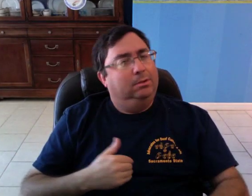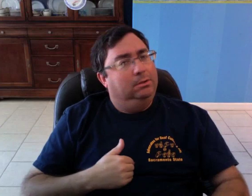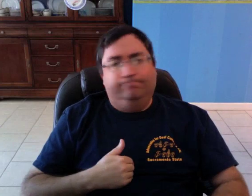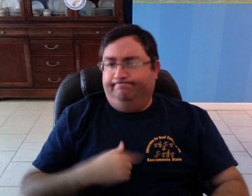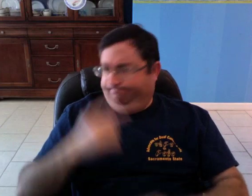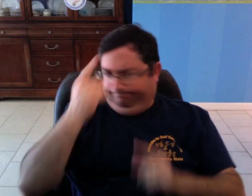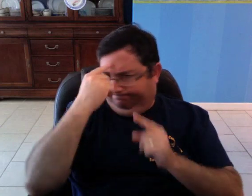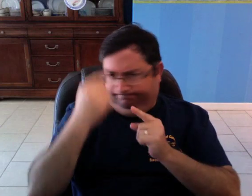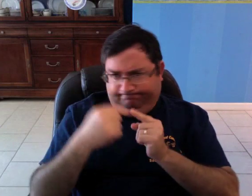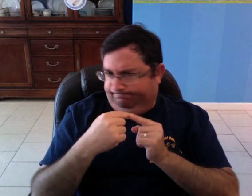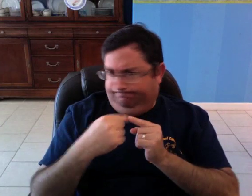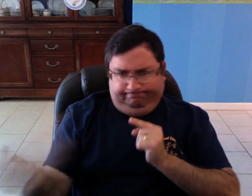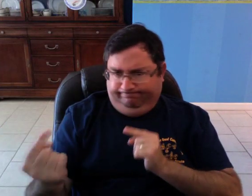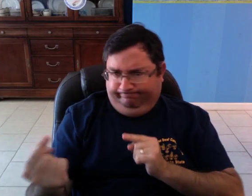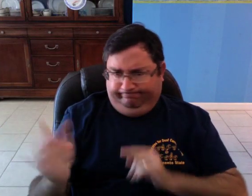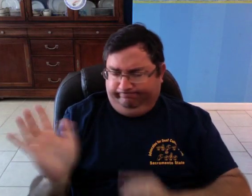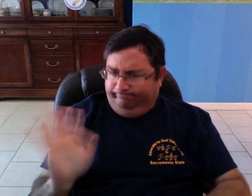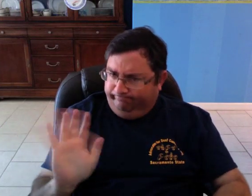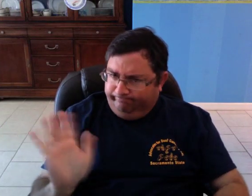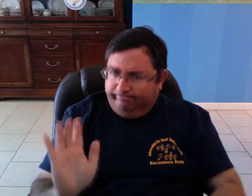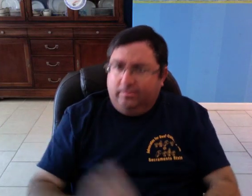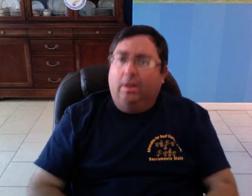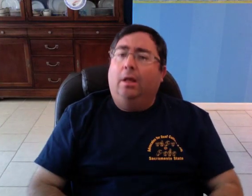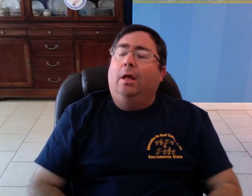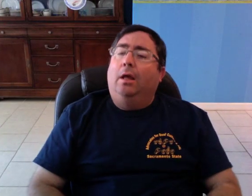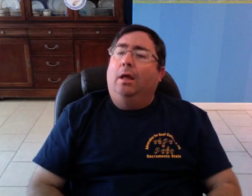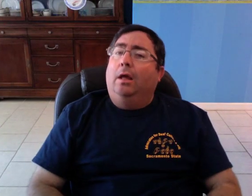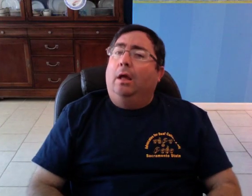I disagree with that.